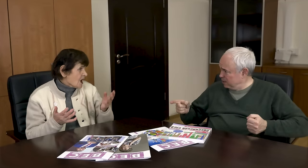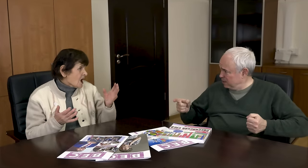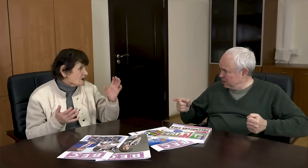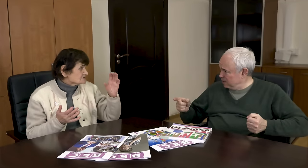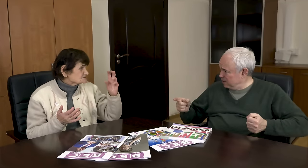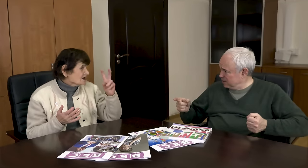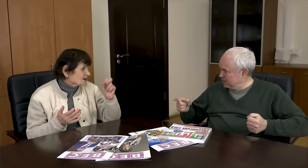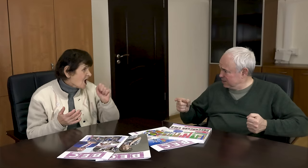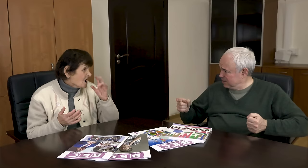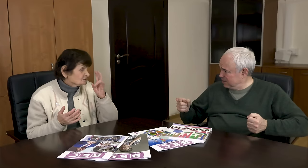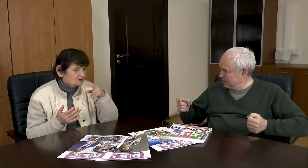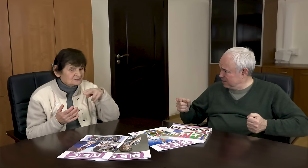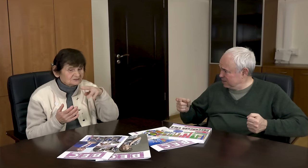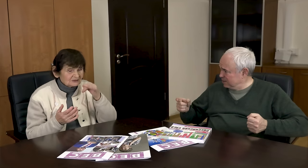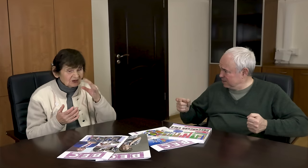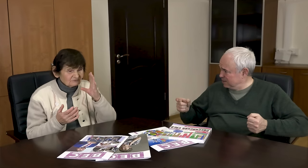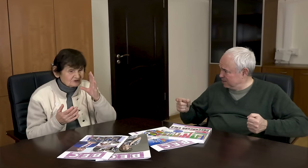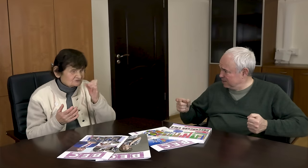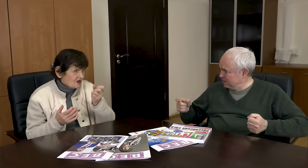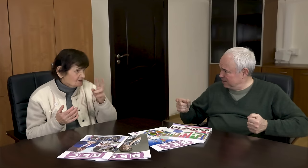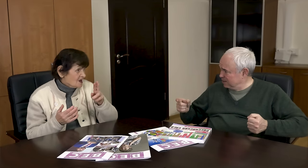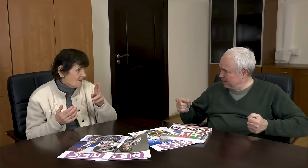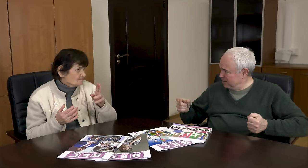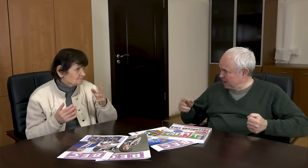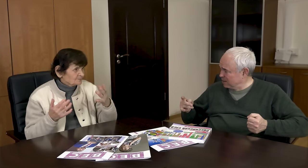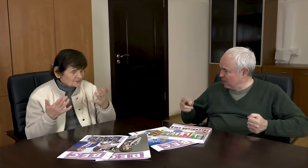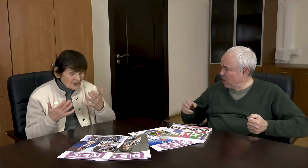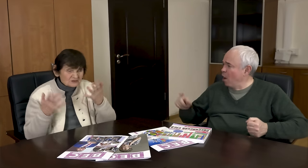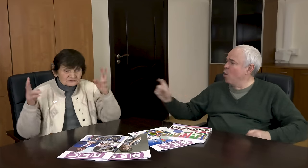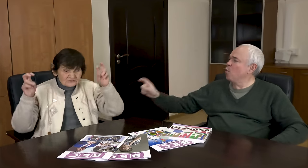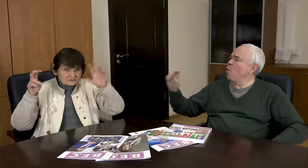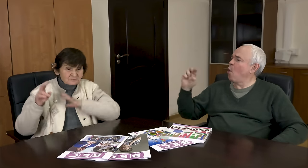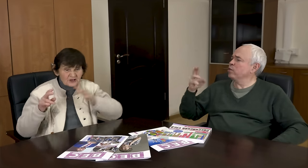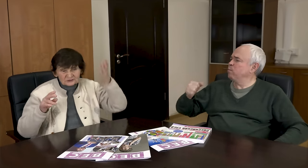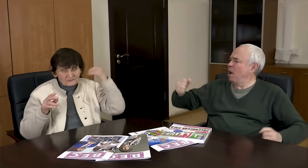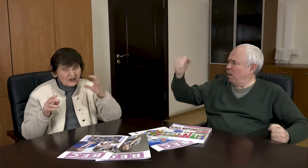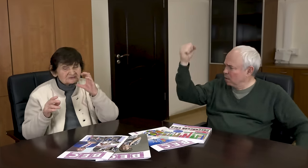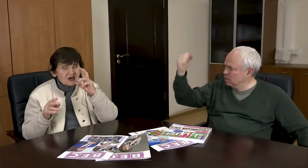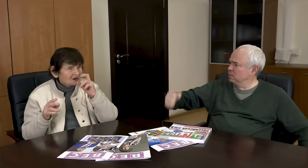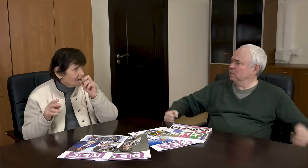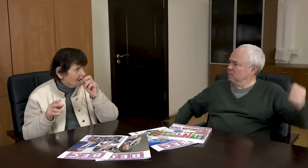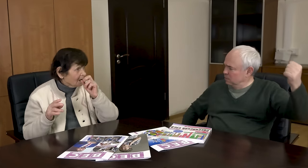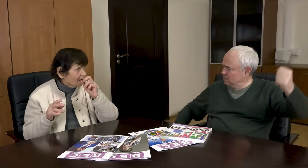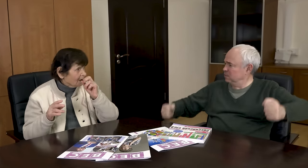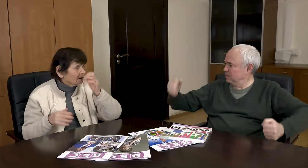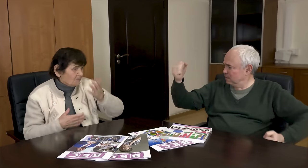No, this is Nordic walking. – You walk with sticks.